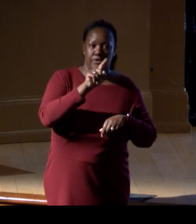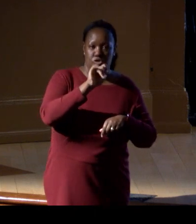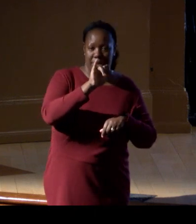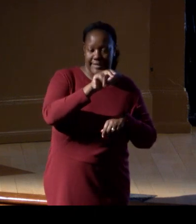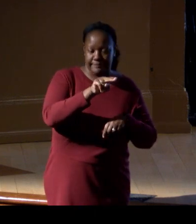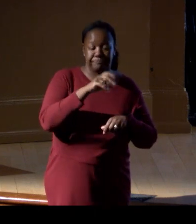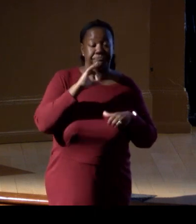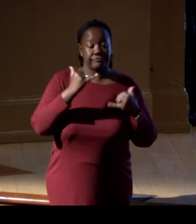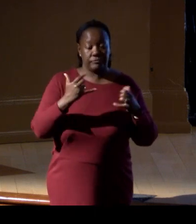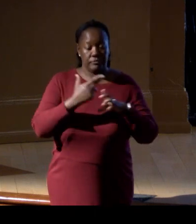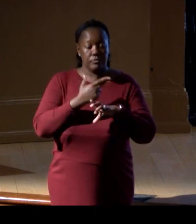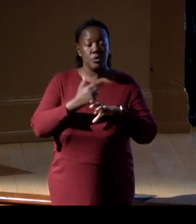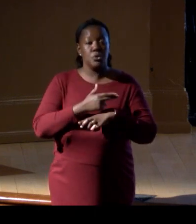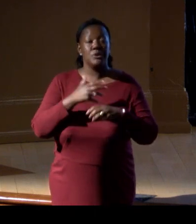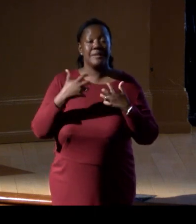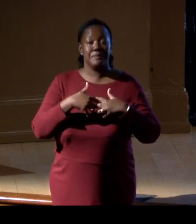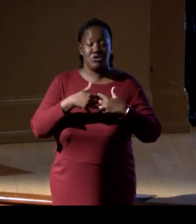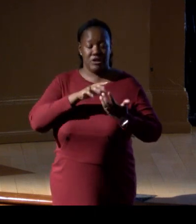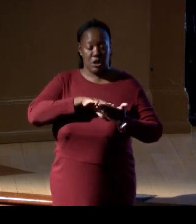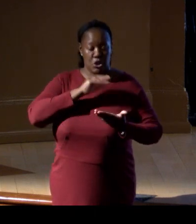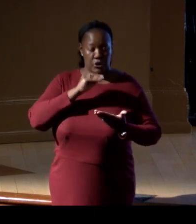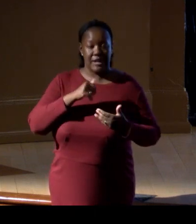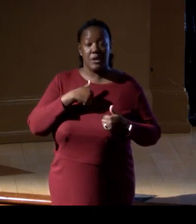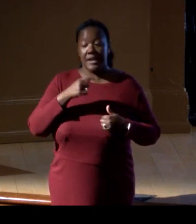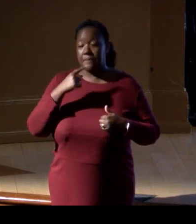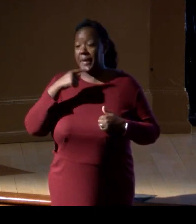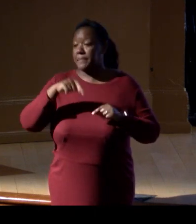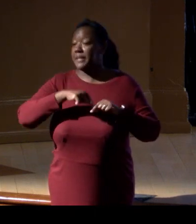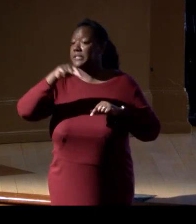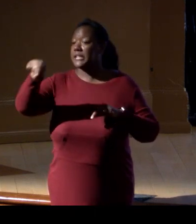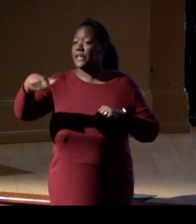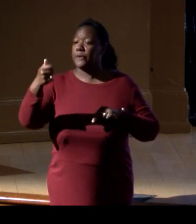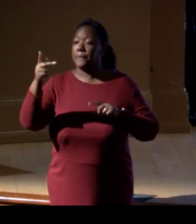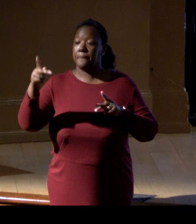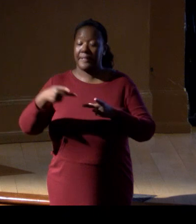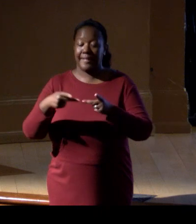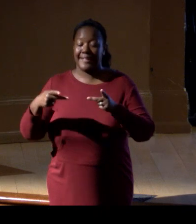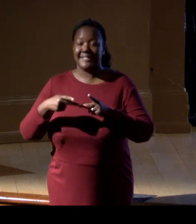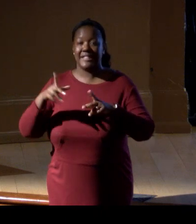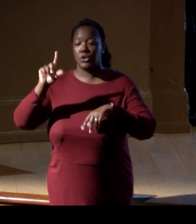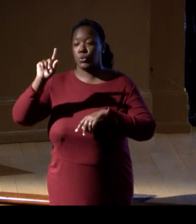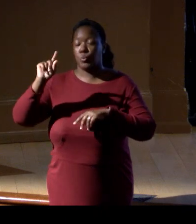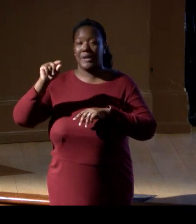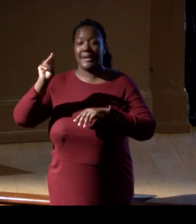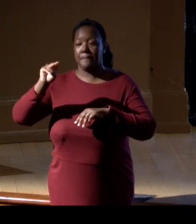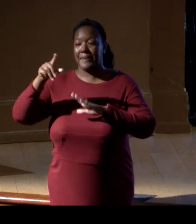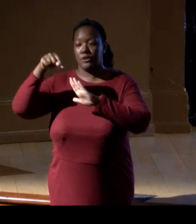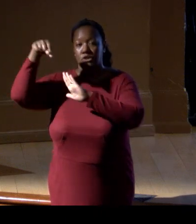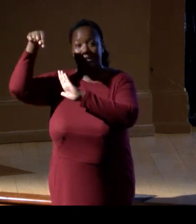some of these places that maybe it's 20 meters deeper than where the divers, you know, where the divers have been collecting the water.